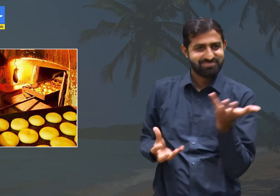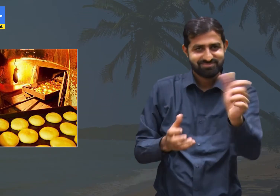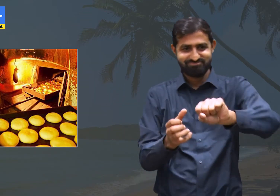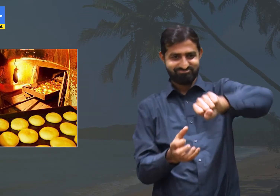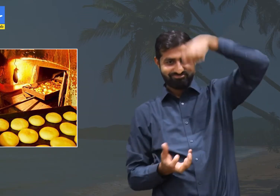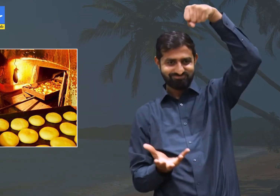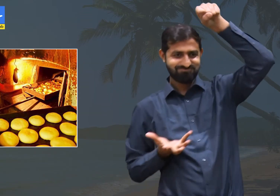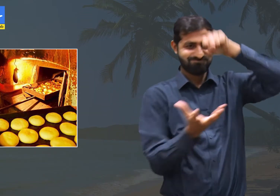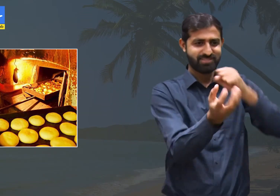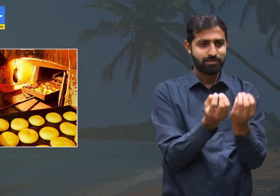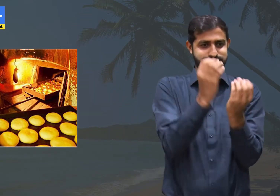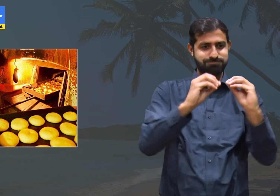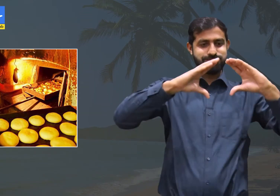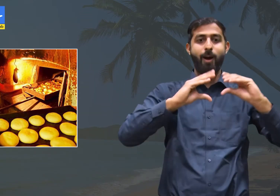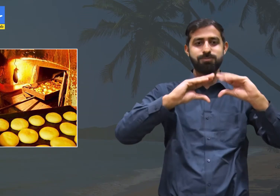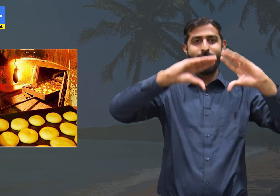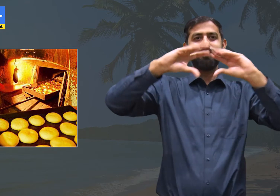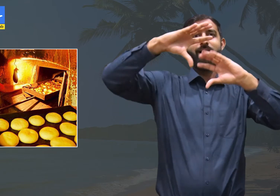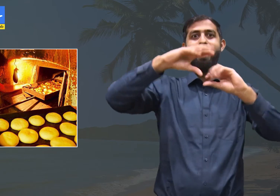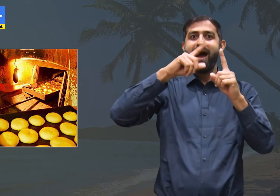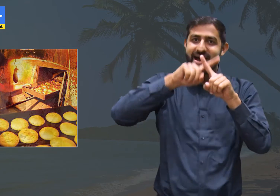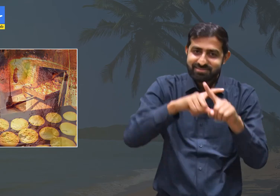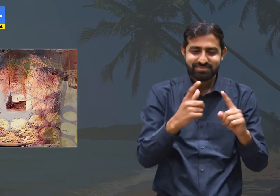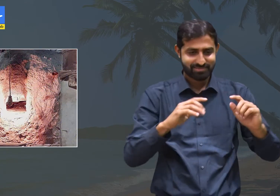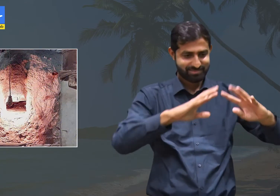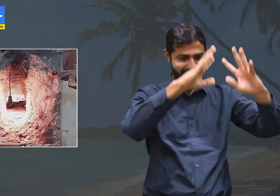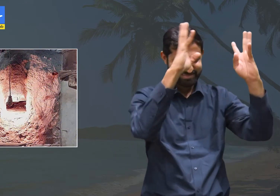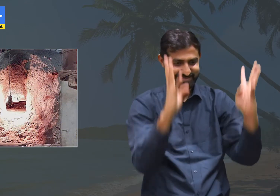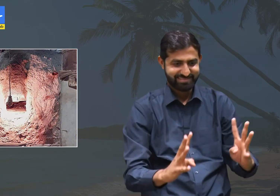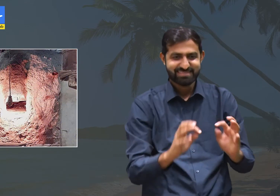The moulders that are used to bake the loaves and